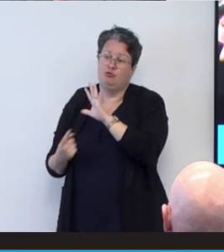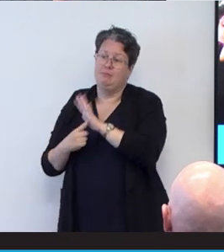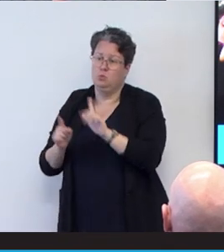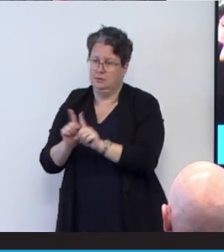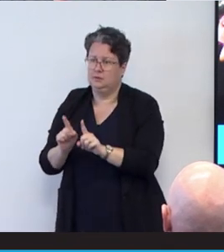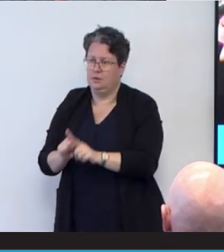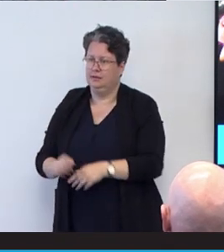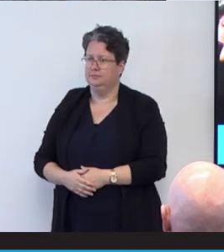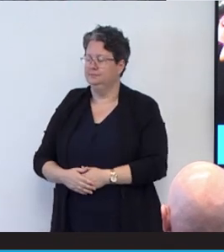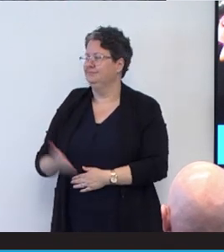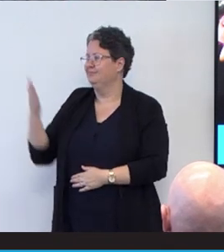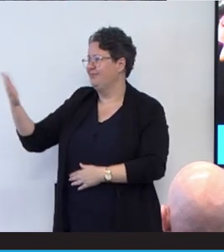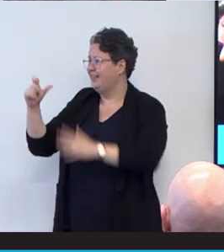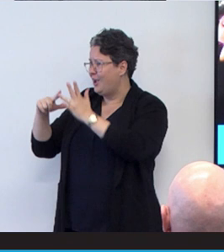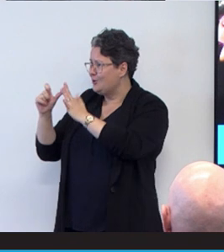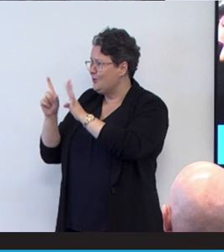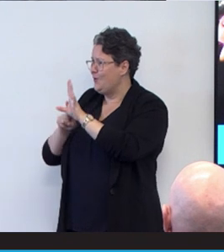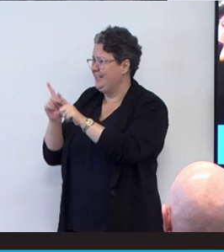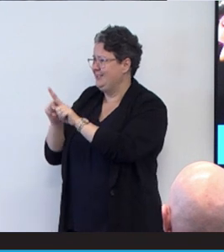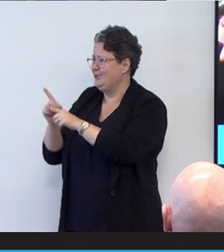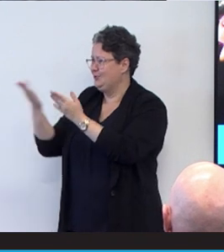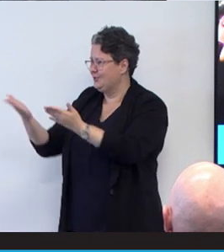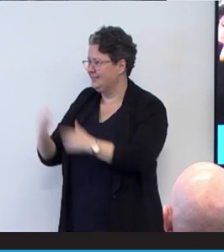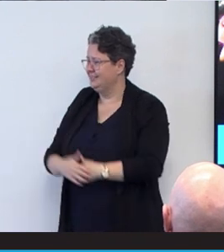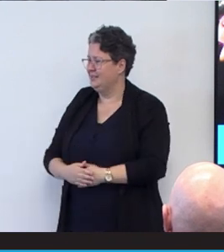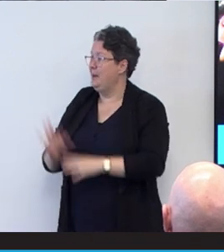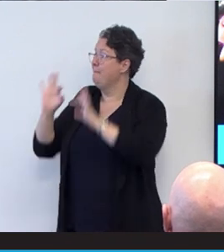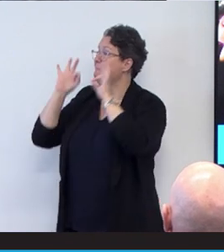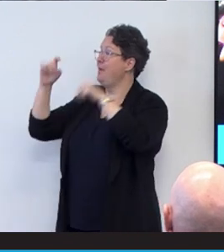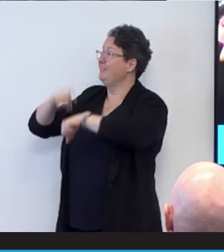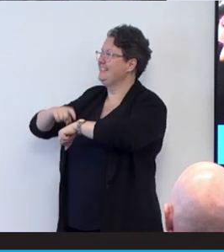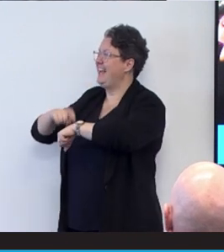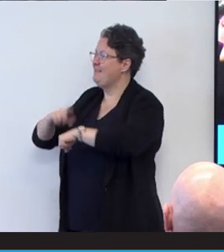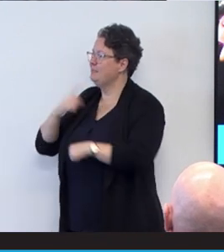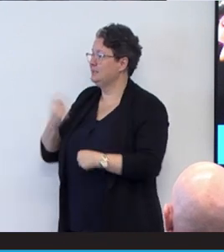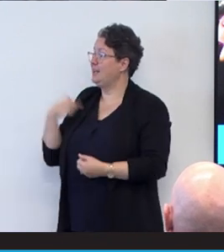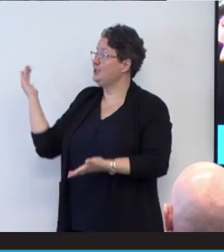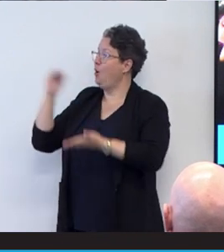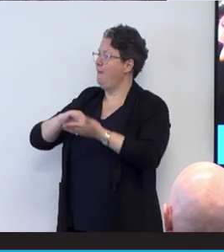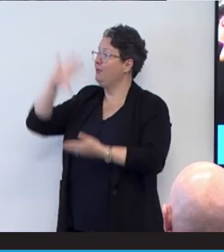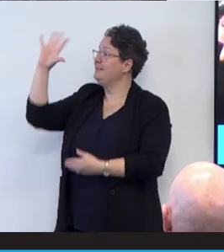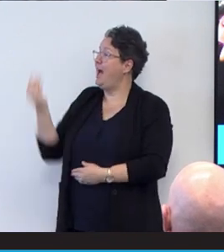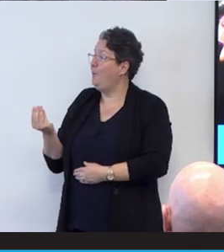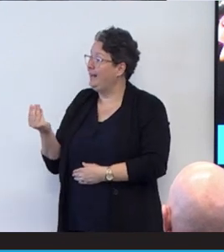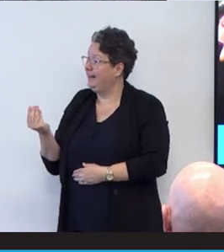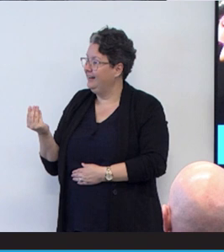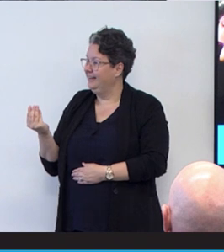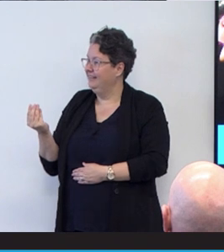And then Cody too is quite timely because I just got back from Darwin on Tuesday